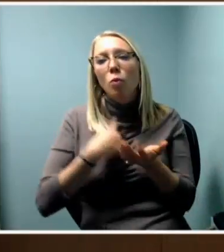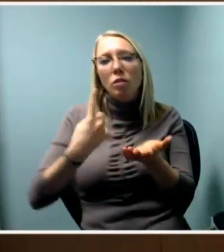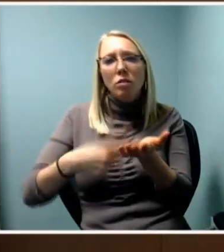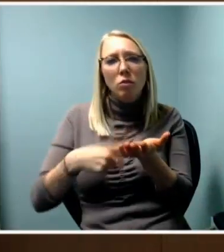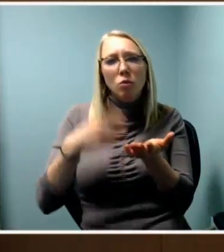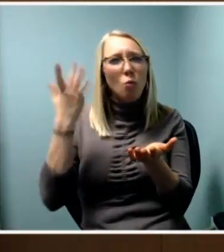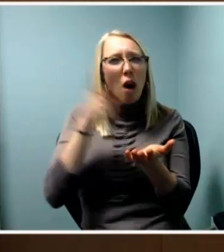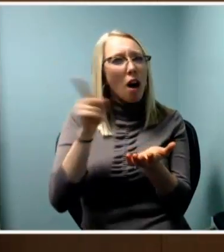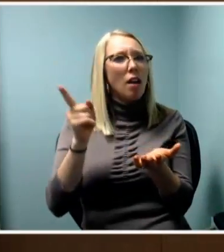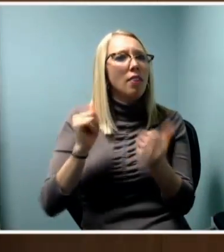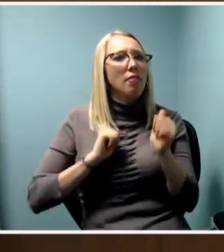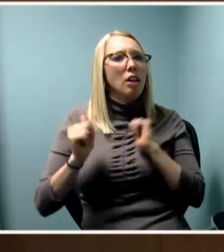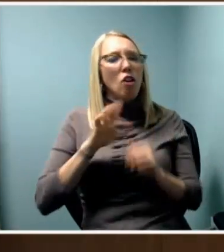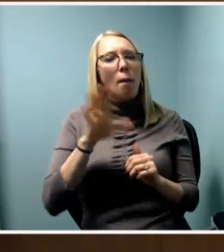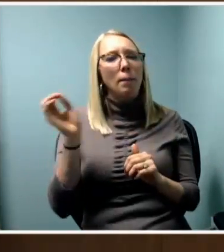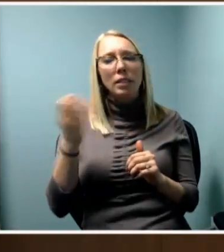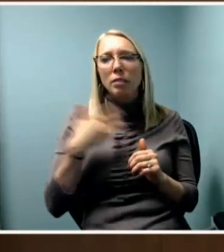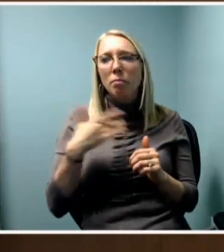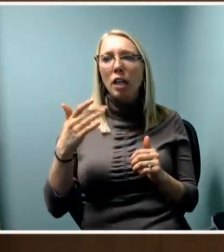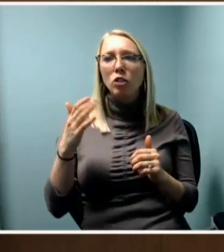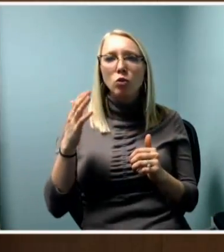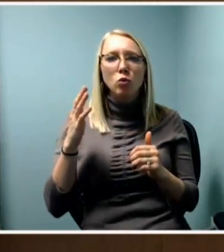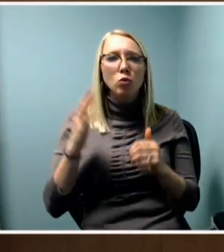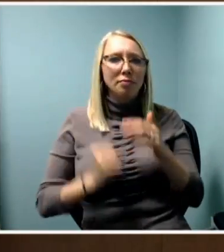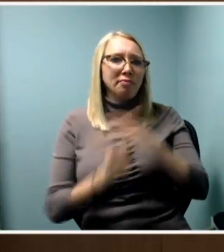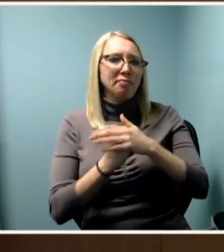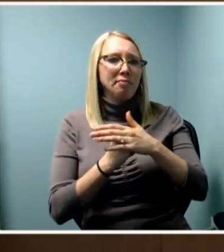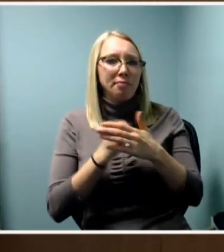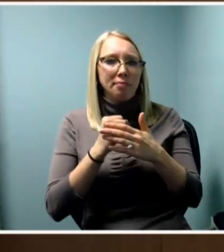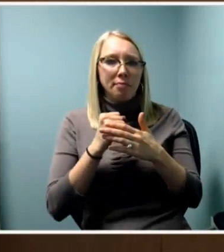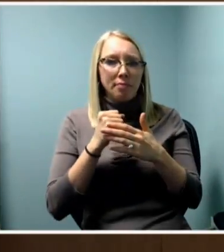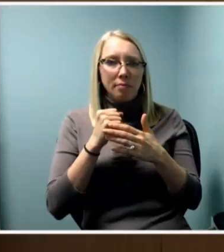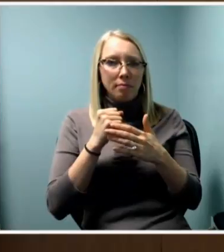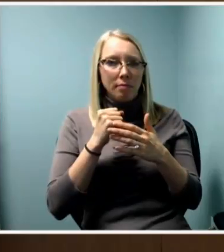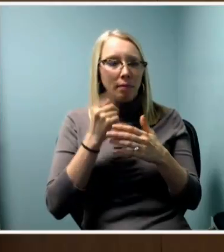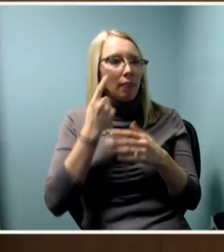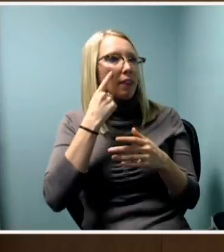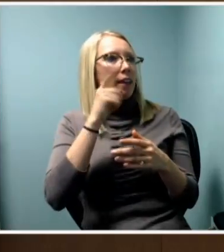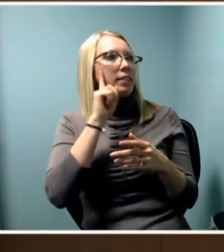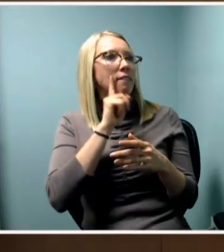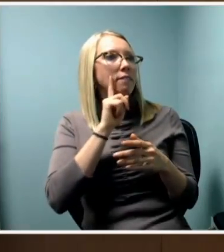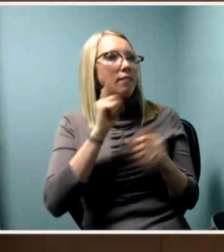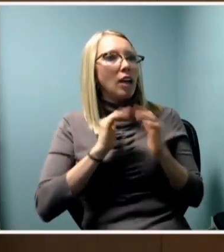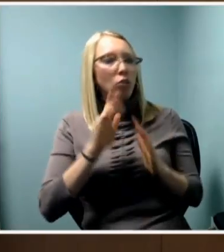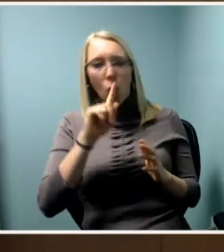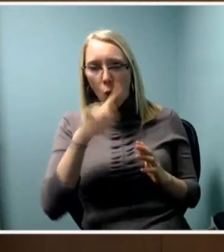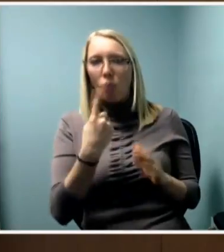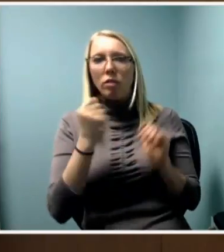have a sort of a stop or a perception against seeing deaf actors for hearing roles.